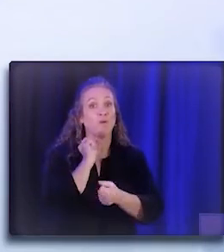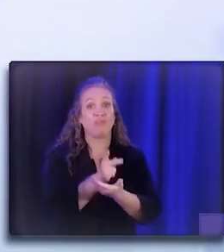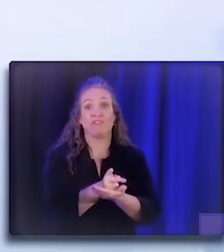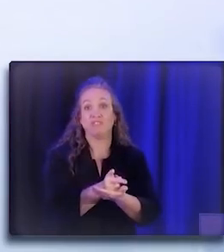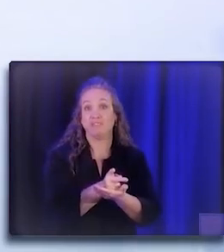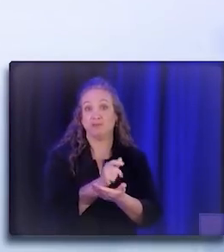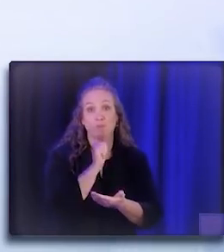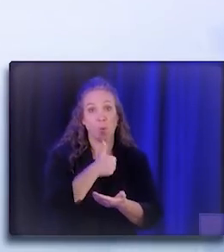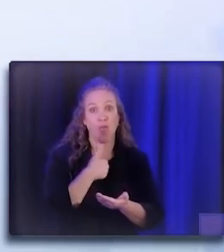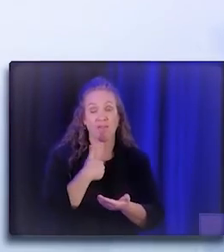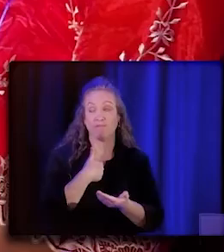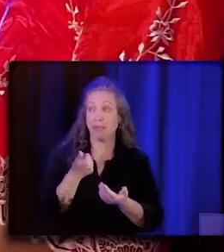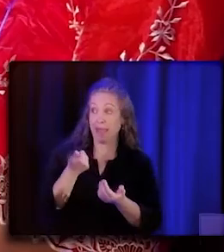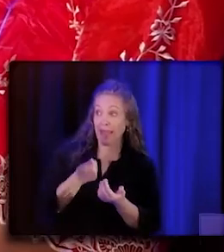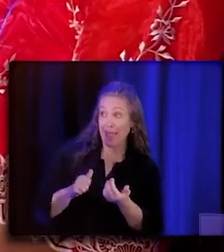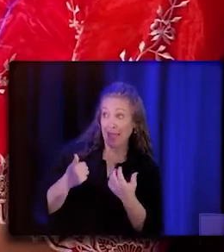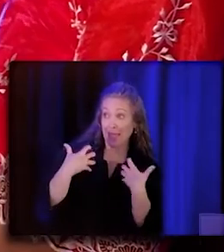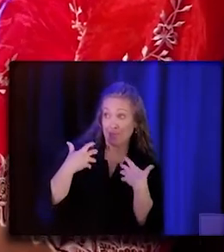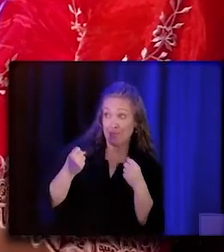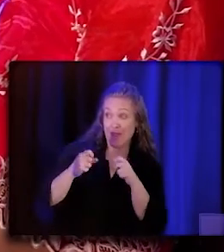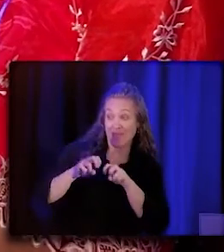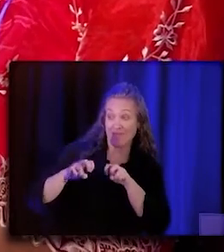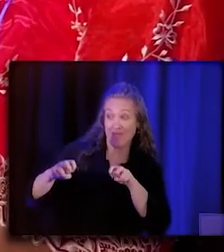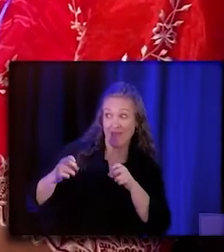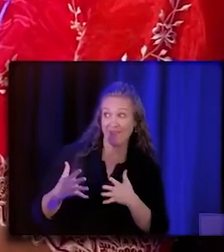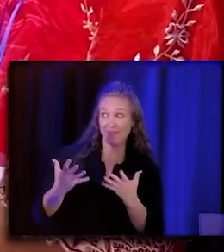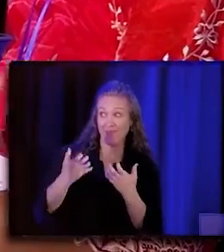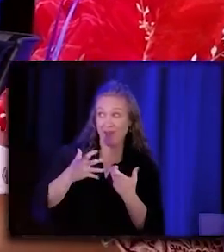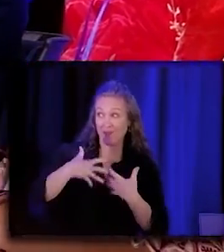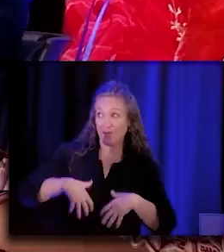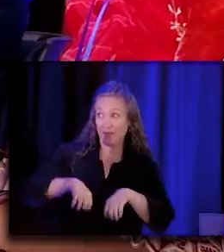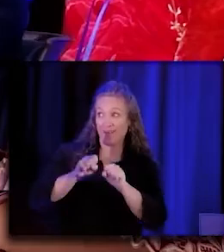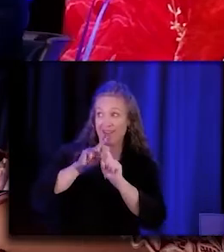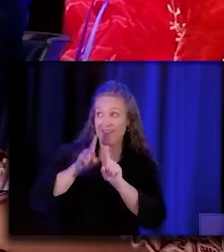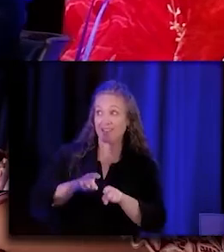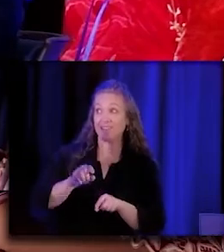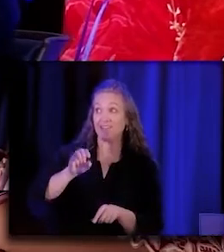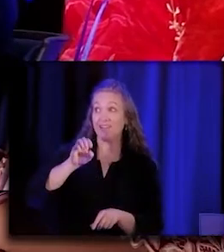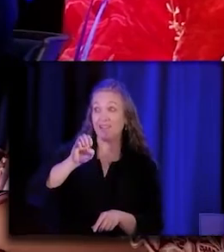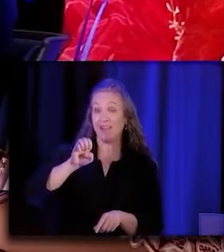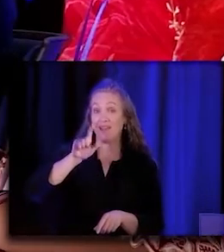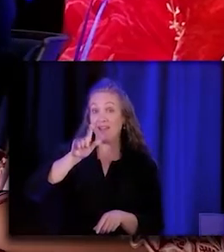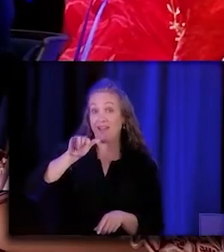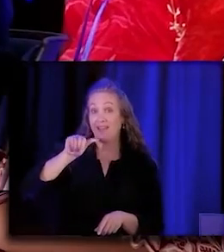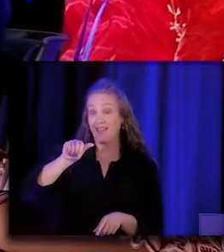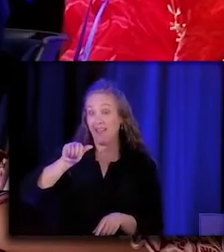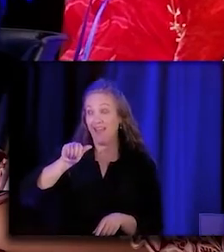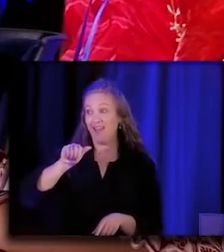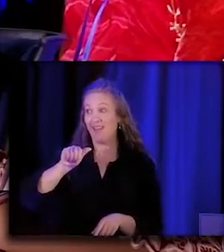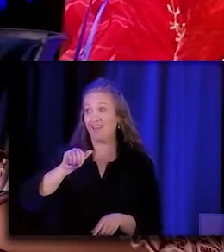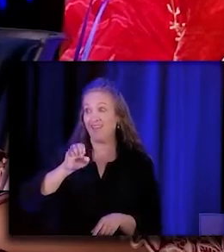We've got any brave panelists that want to take this one on? How about you, Elia? - I'm going to do a piece of it.